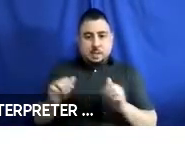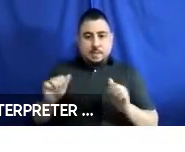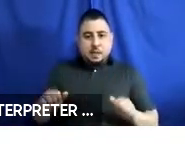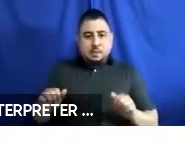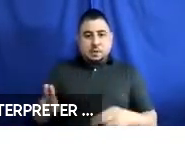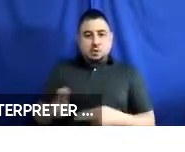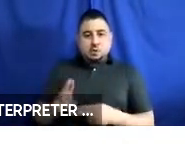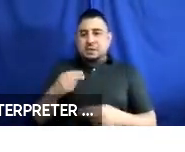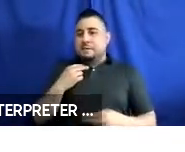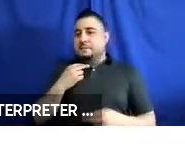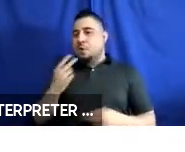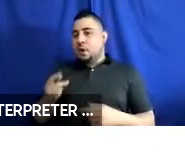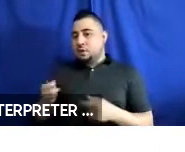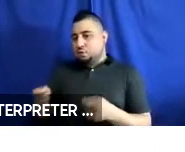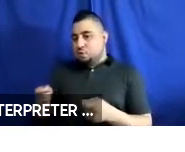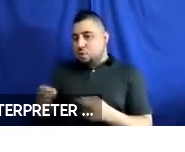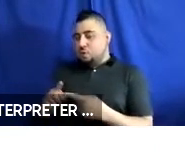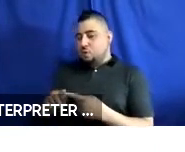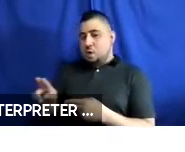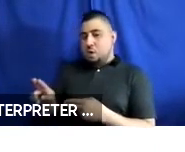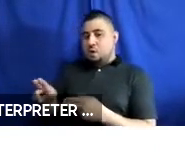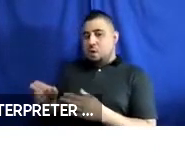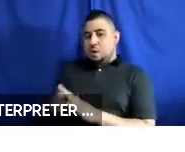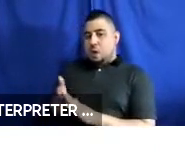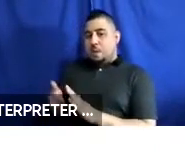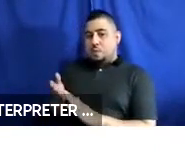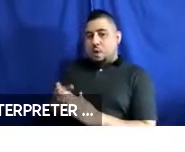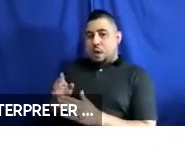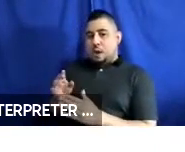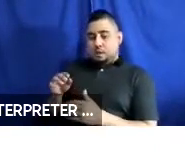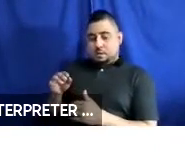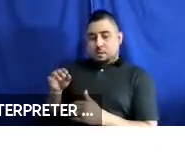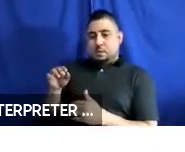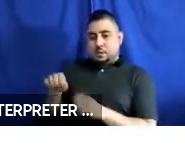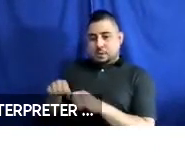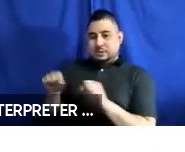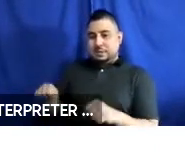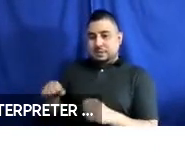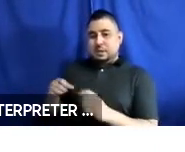voice control to operate the UDIG and donning system, an indicator to tell when you are